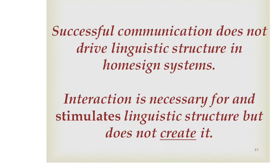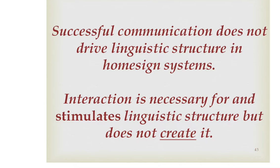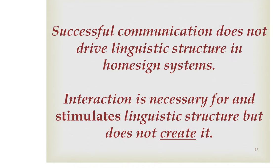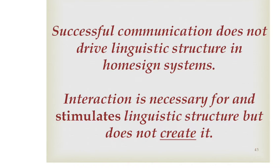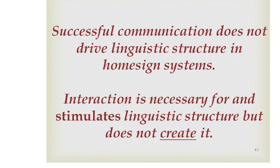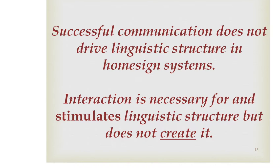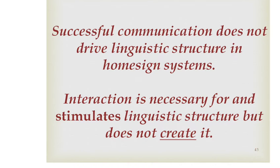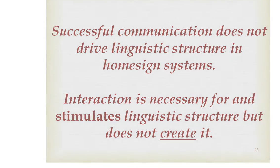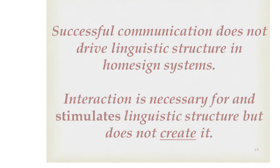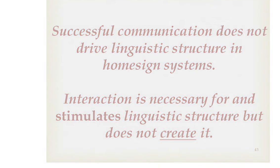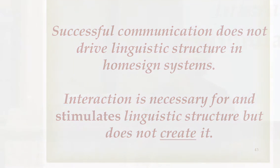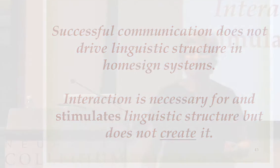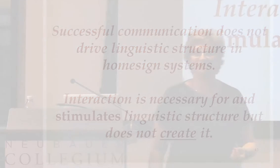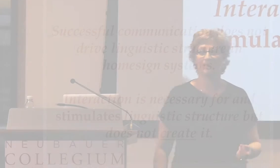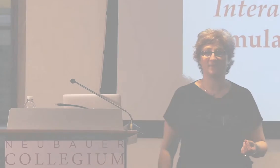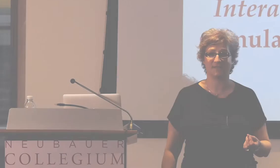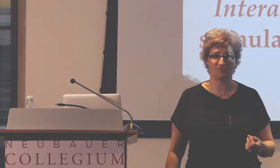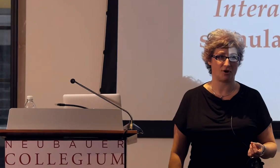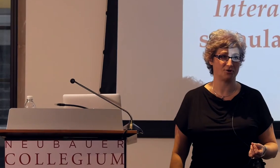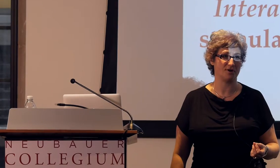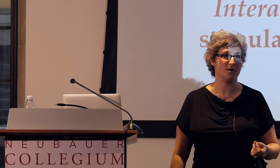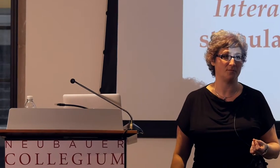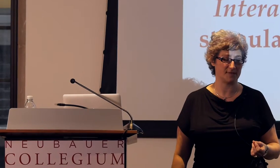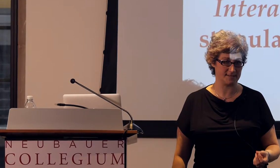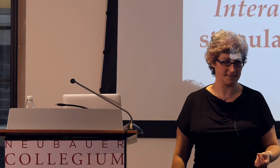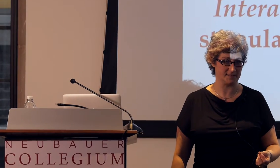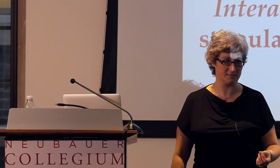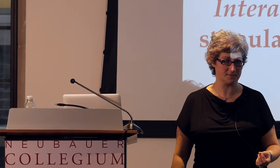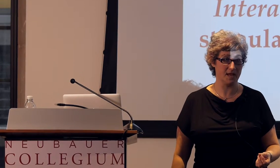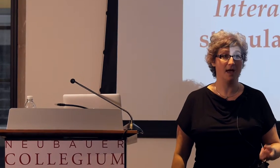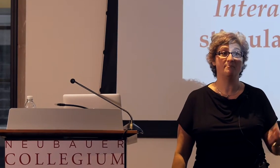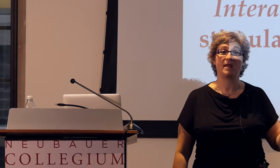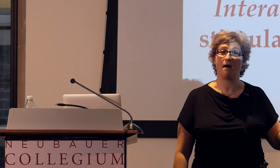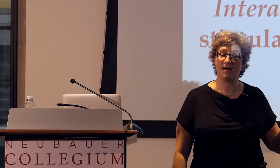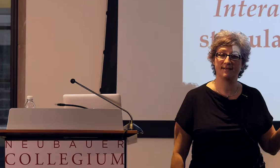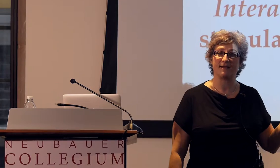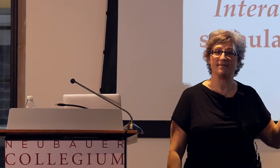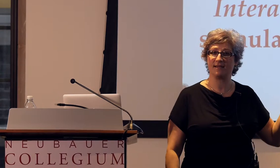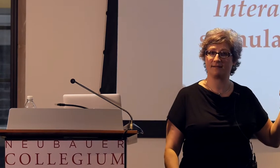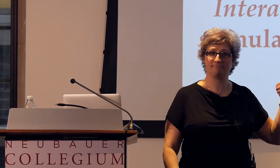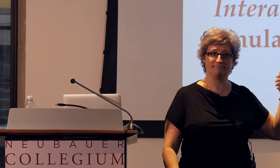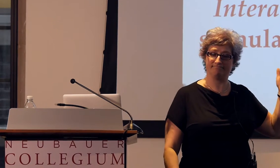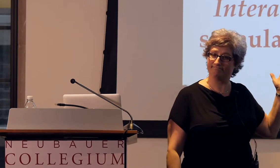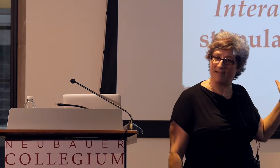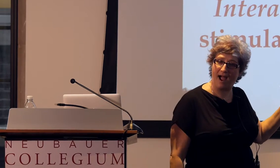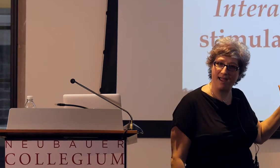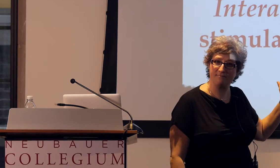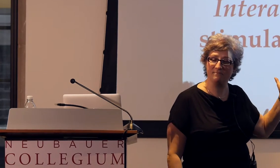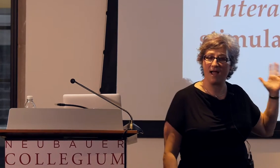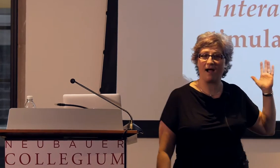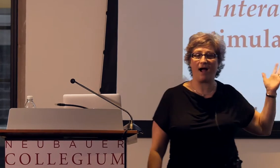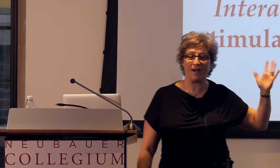driving the development of linguistic structure in homesign systems because, I hope that I've convinced you,